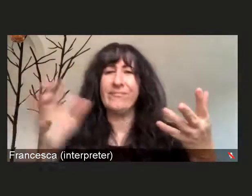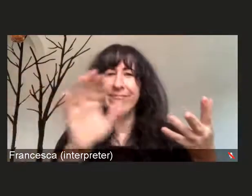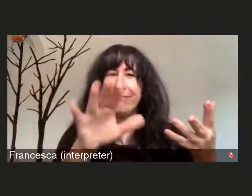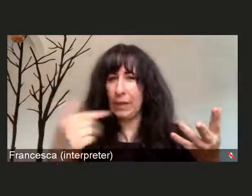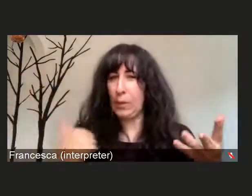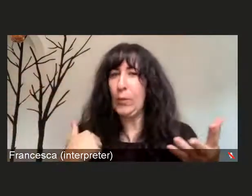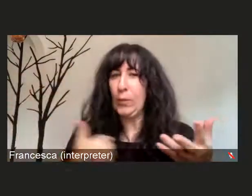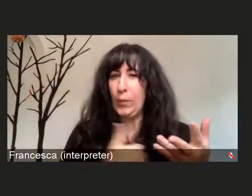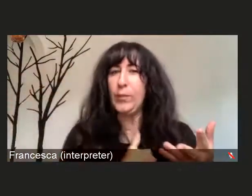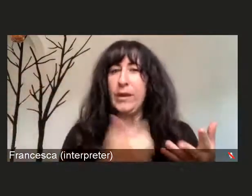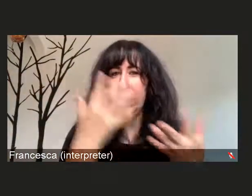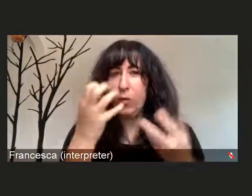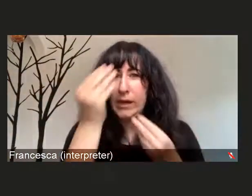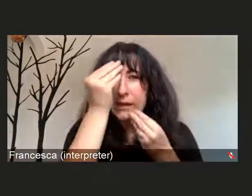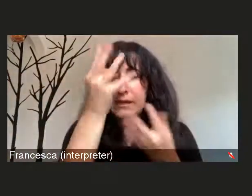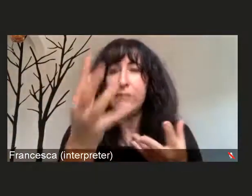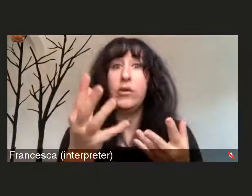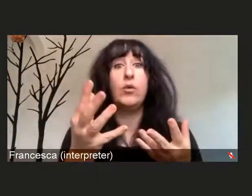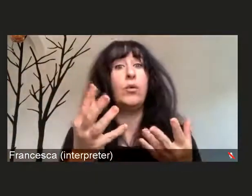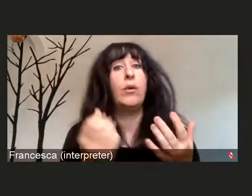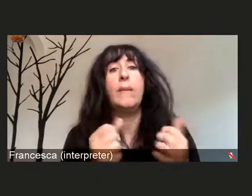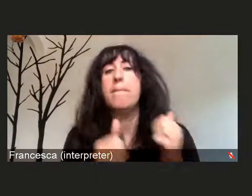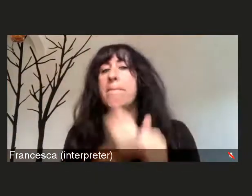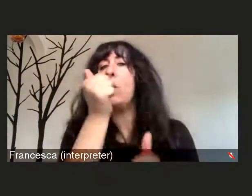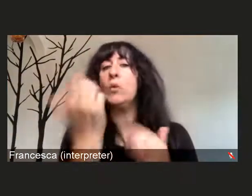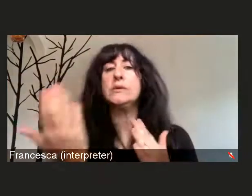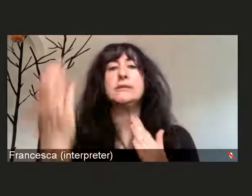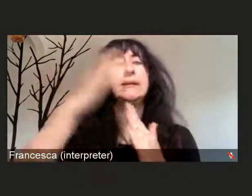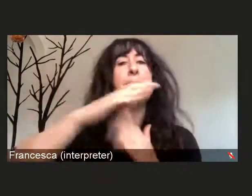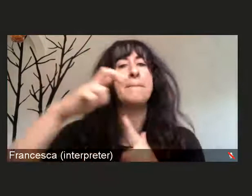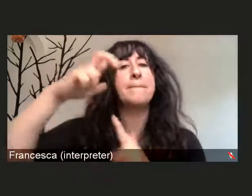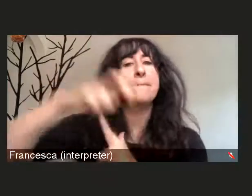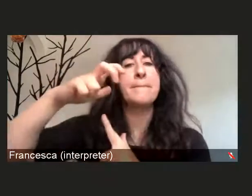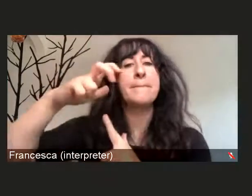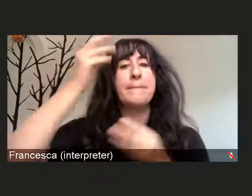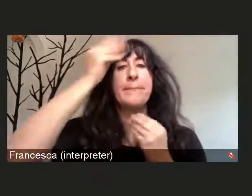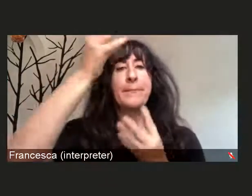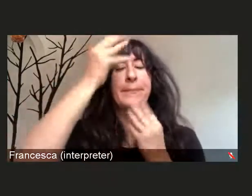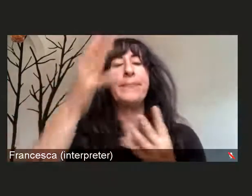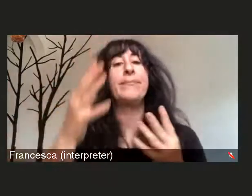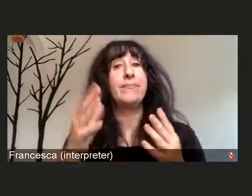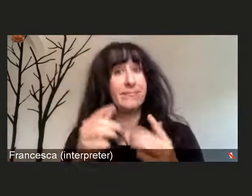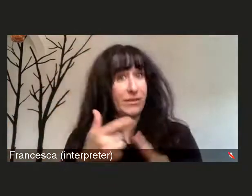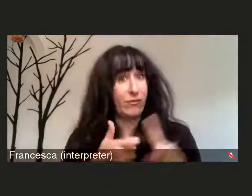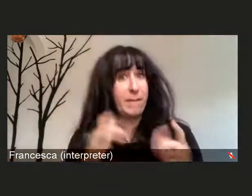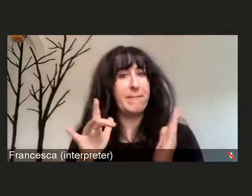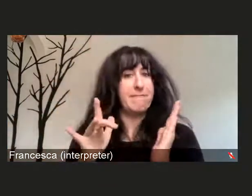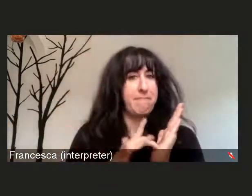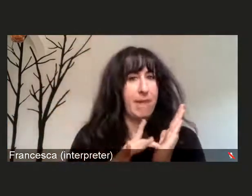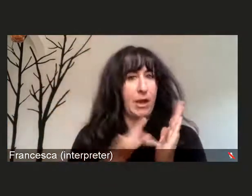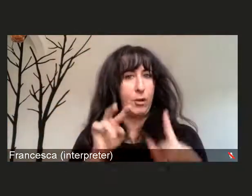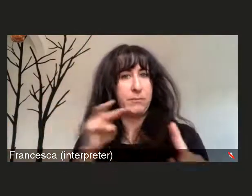the best information that we have, the medical information straight from the science.